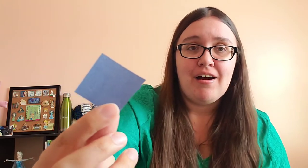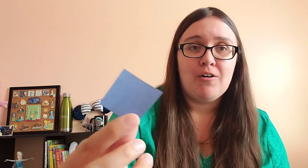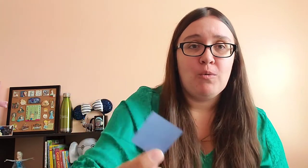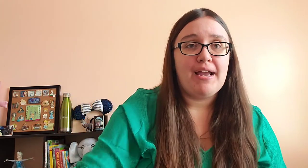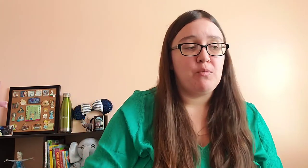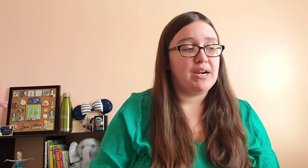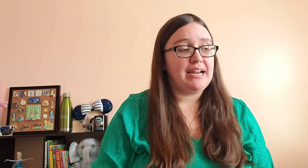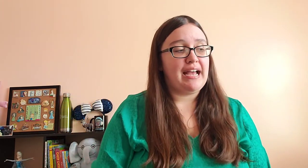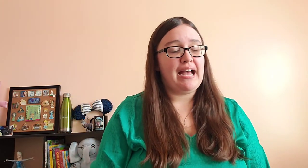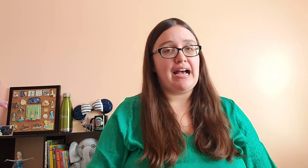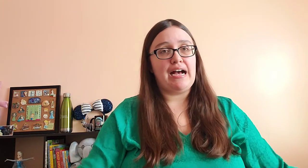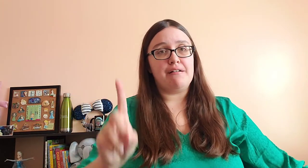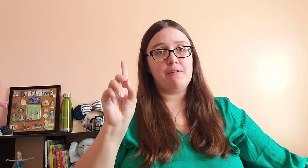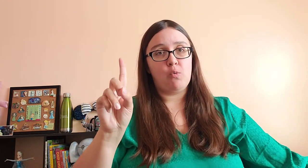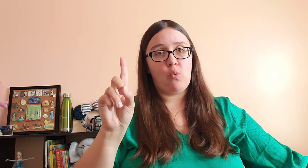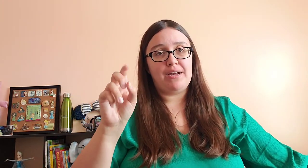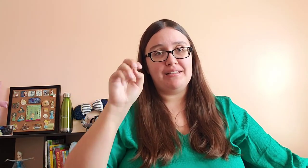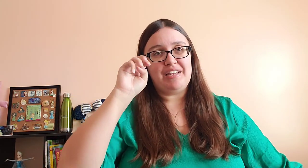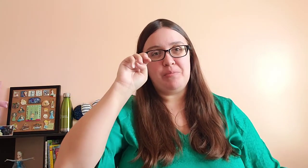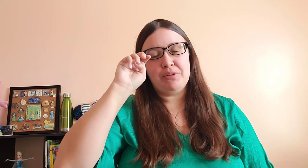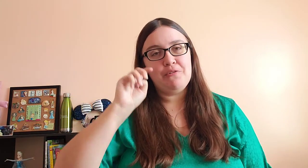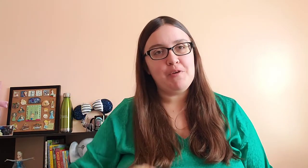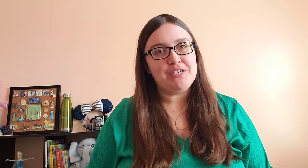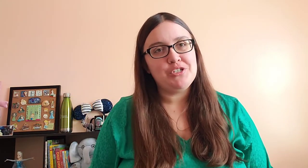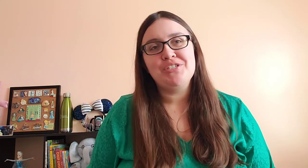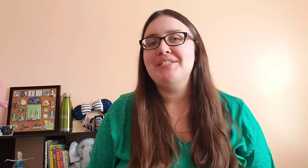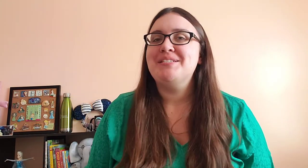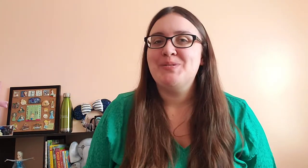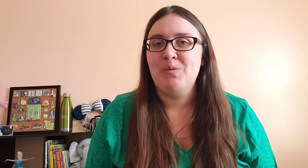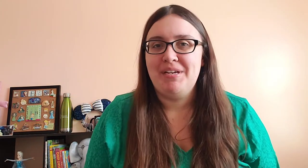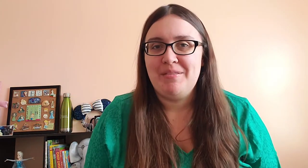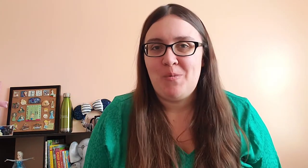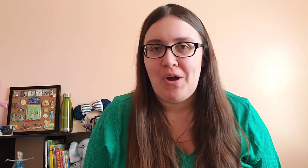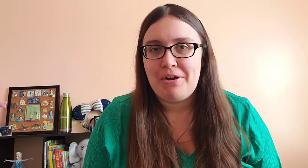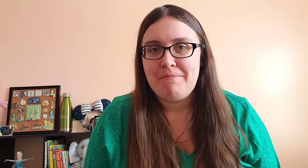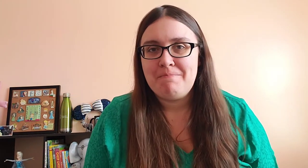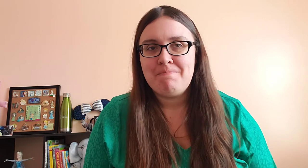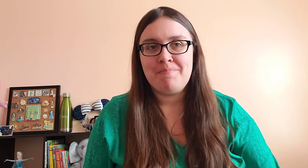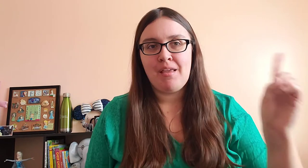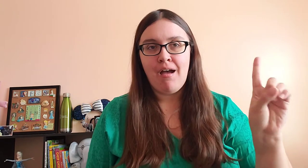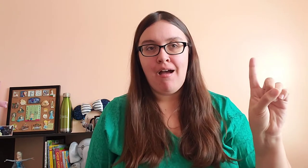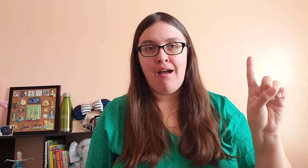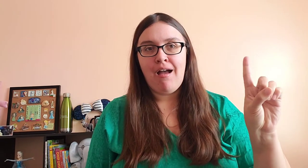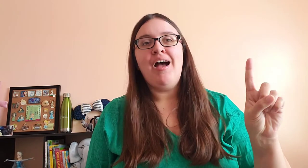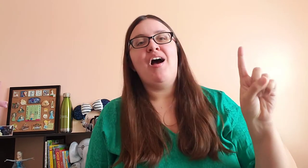All right. We're gonna have one little blue fish swimming in the water.